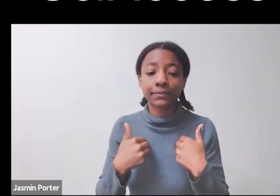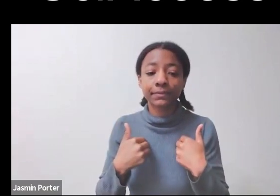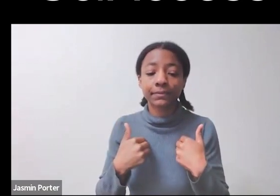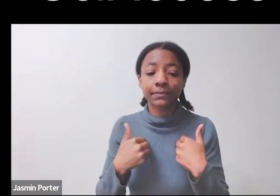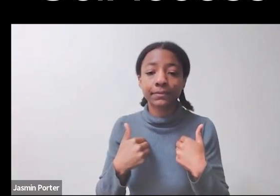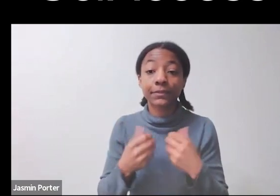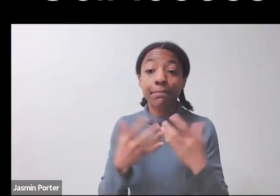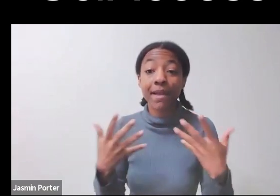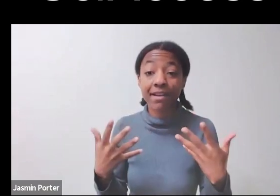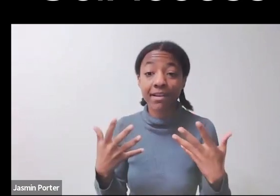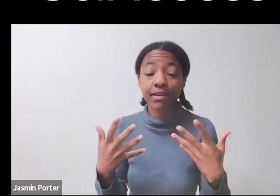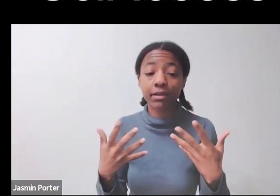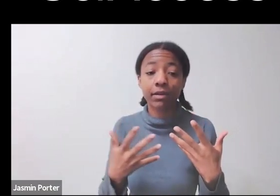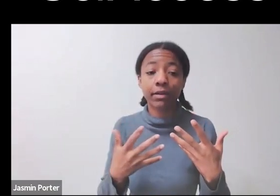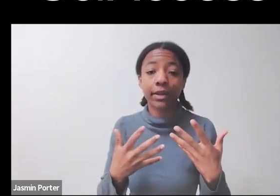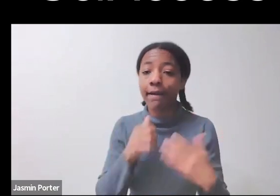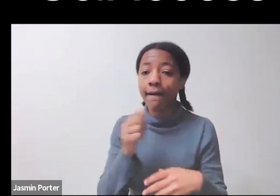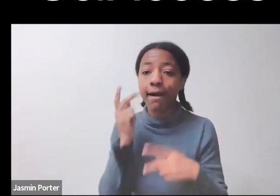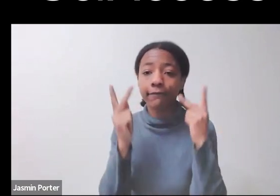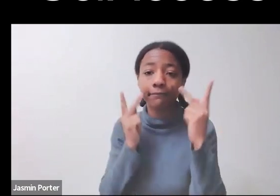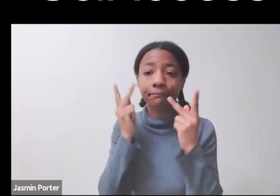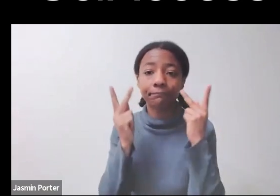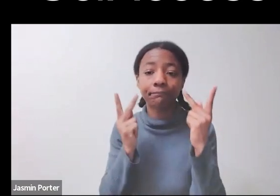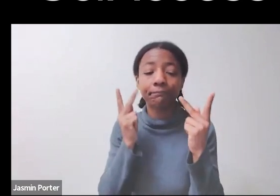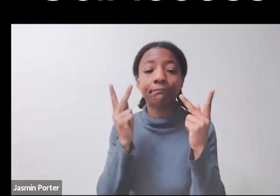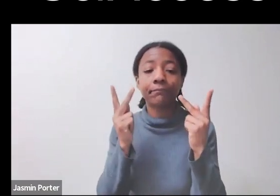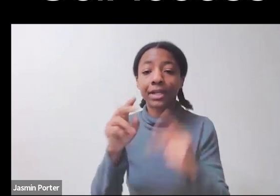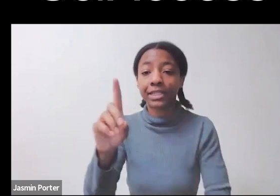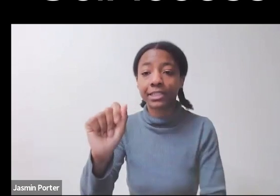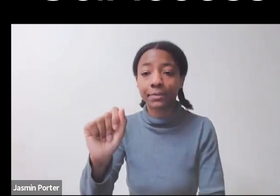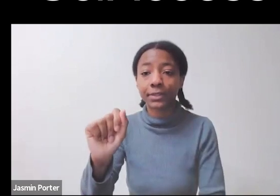I think, for me as a mathematician and someone working in that field,